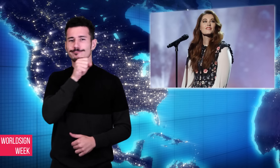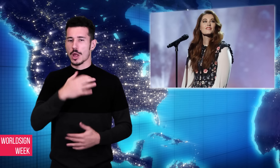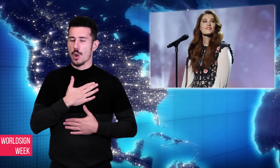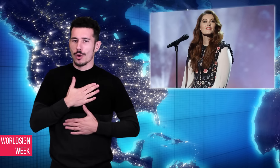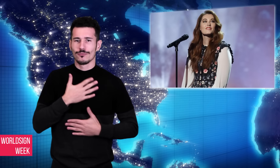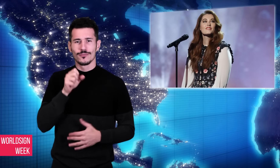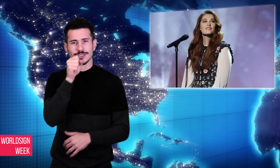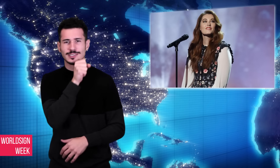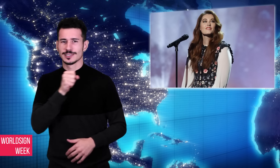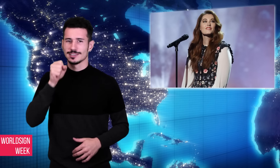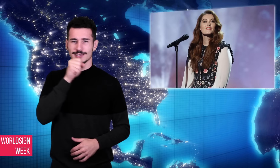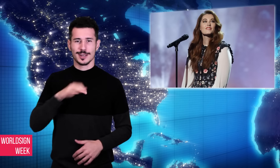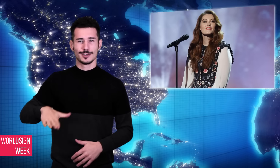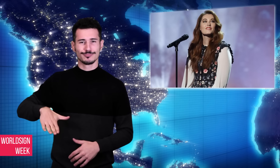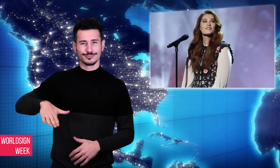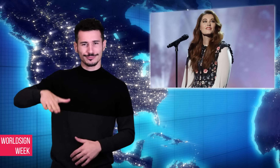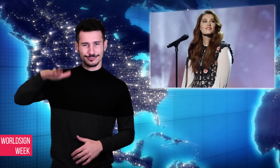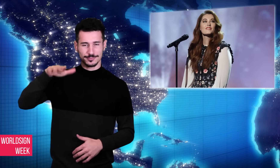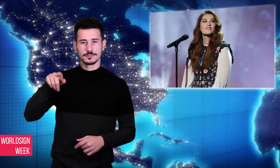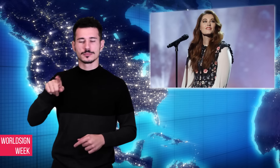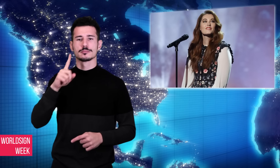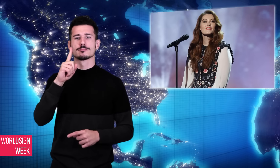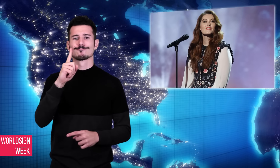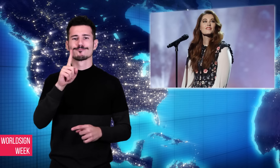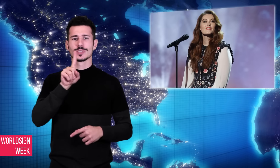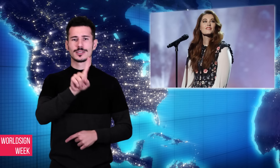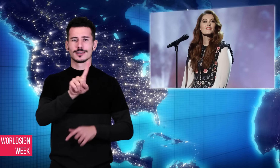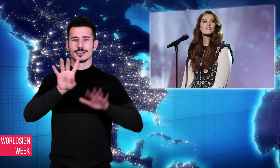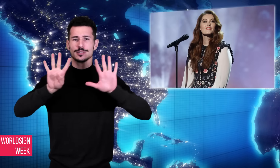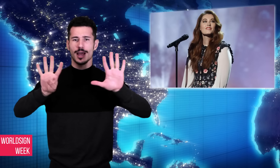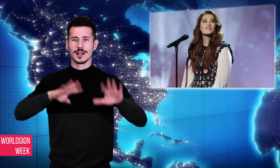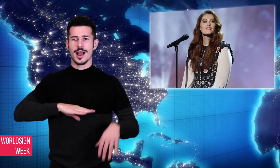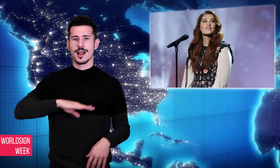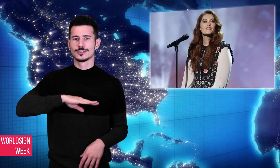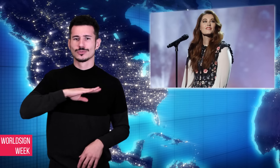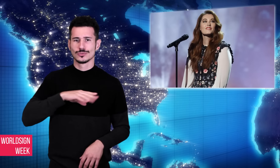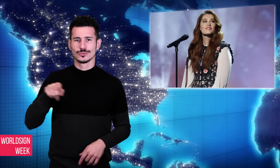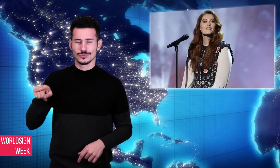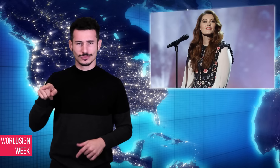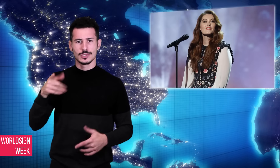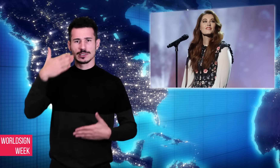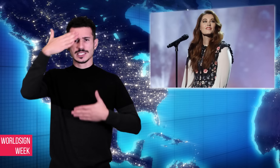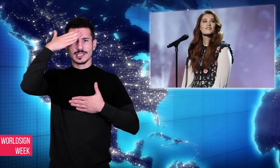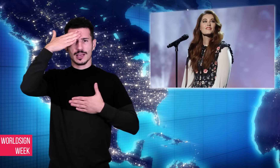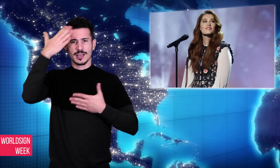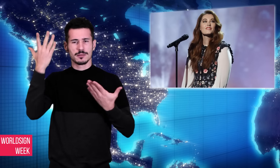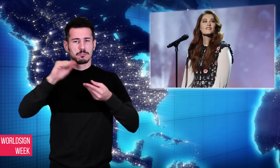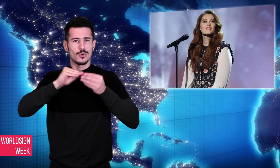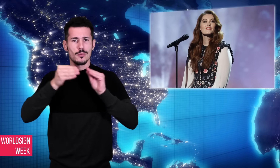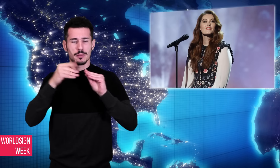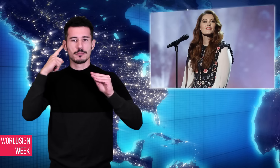that eventually left her deafened at 19. She enrolled to study music at an